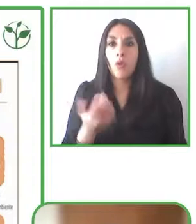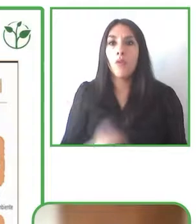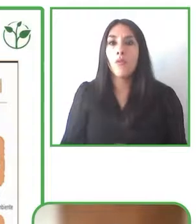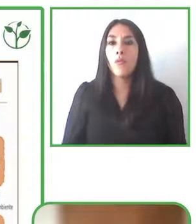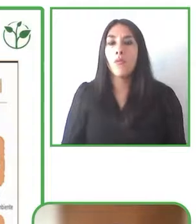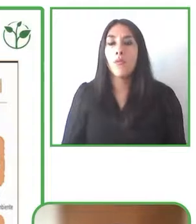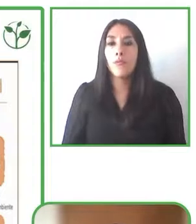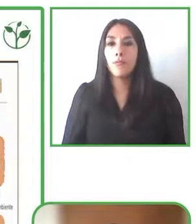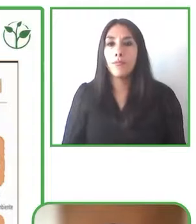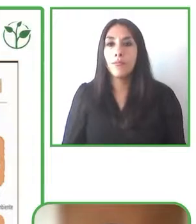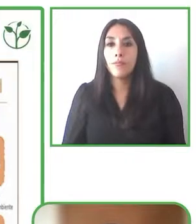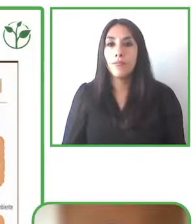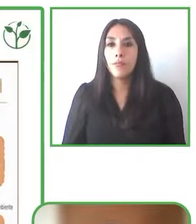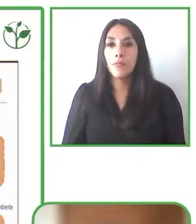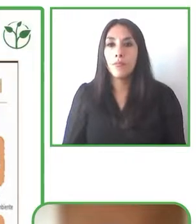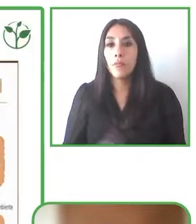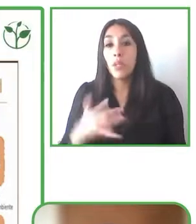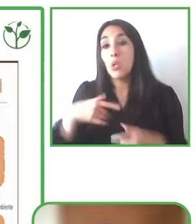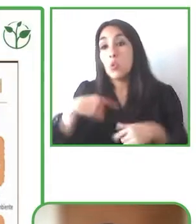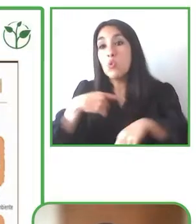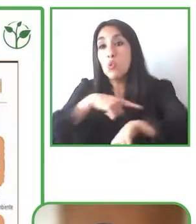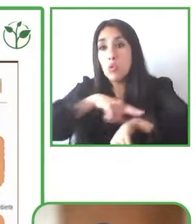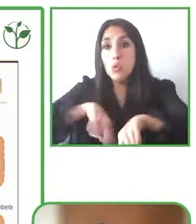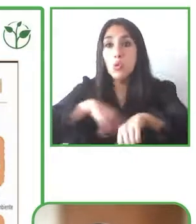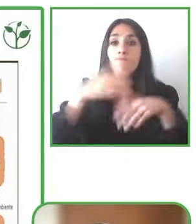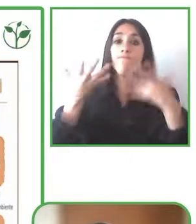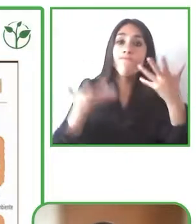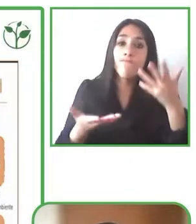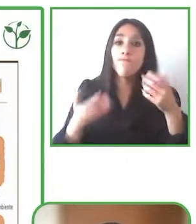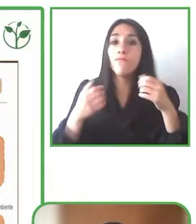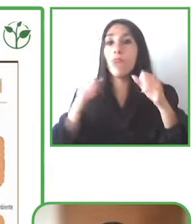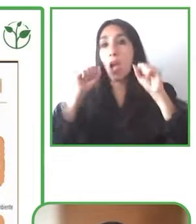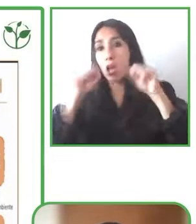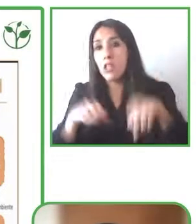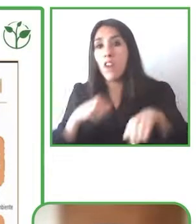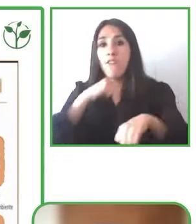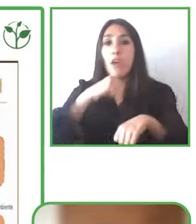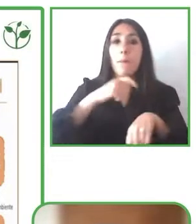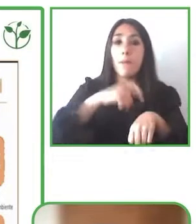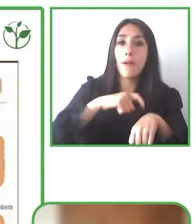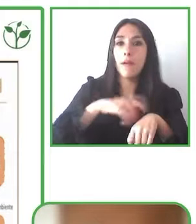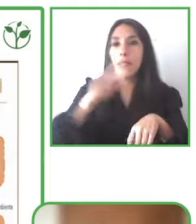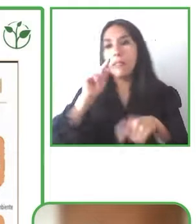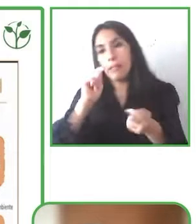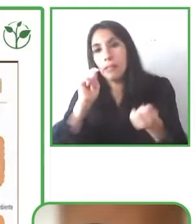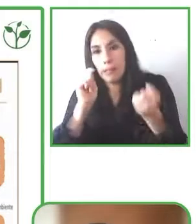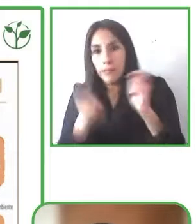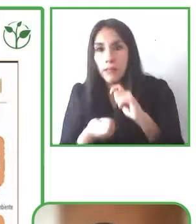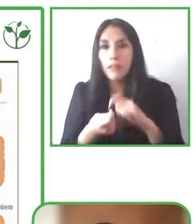Slowly before pandemic and with after pandemic or with pandemic we had an explosion in which